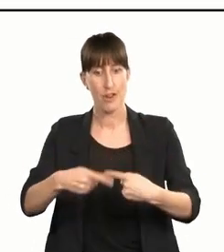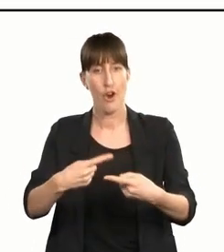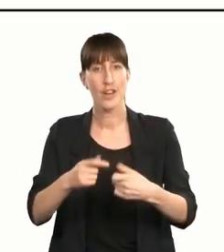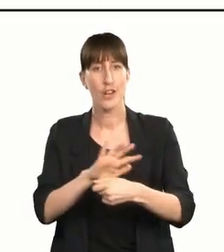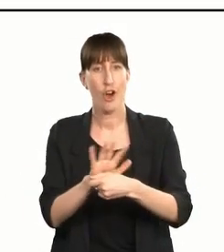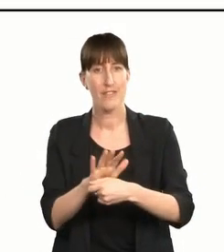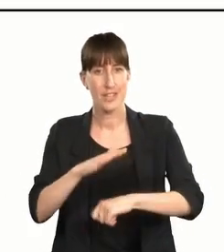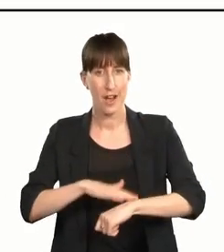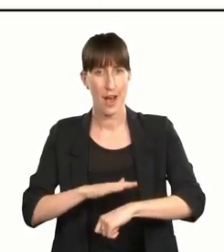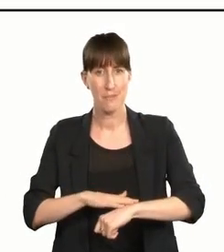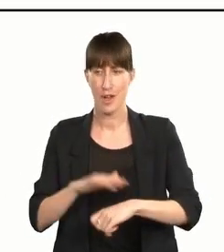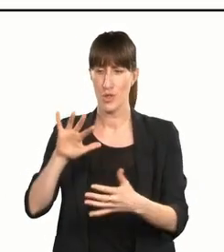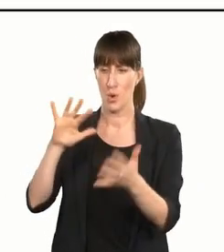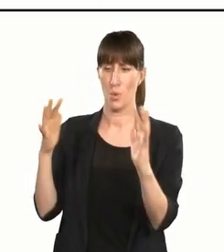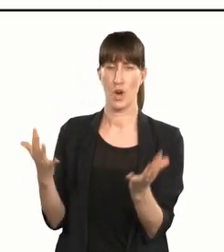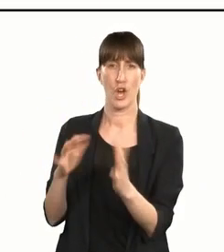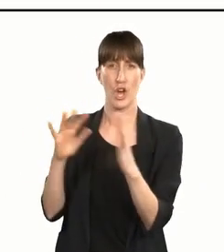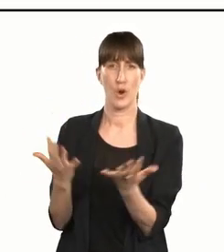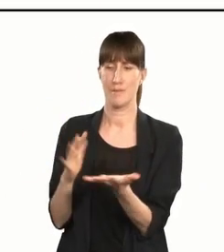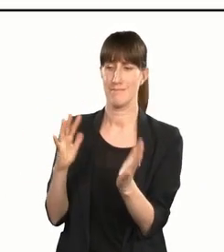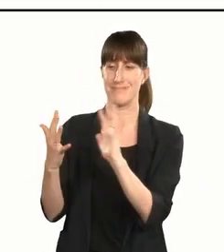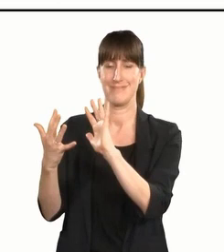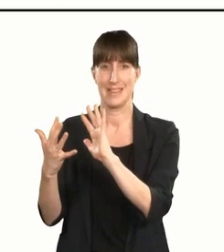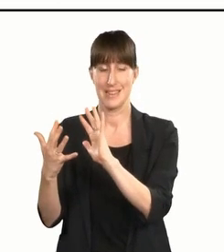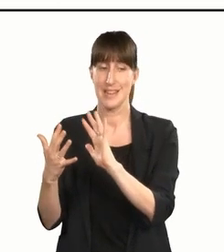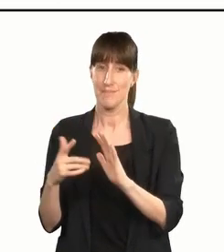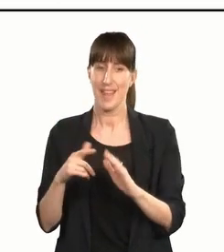'With the world the way it is at the moment, it is organisations